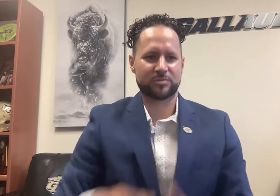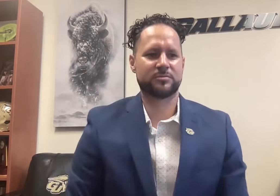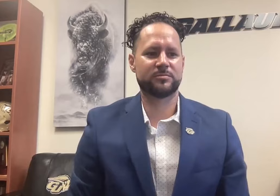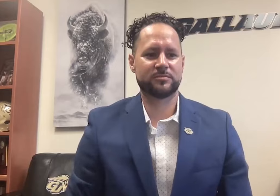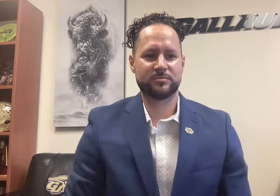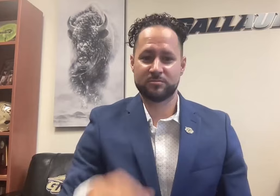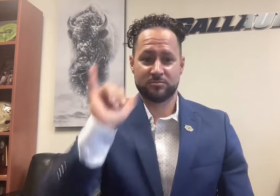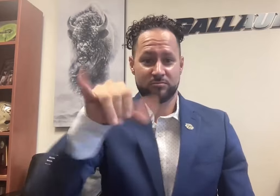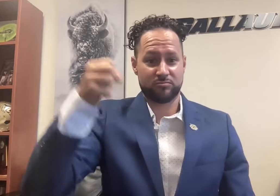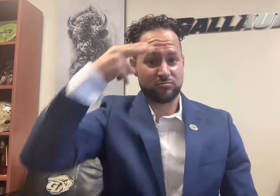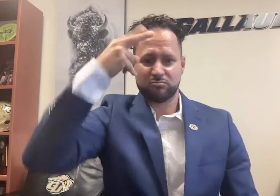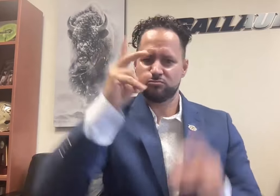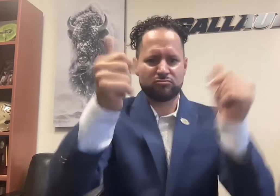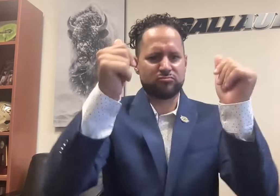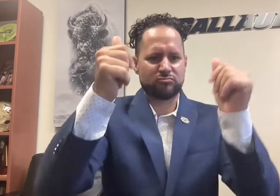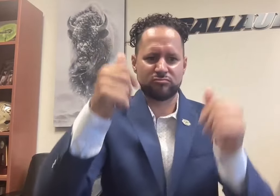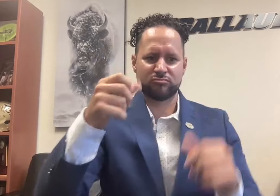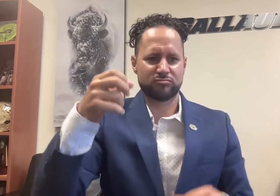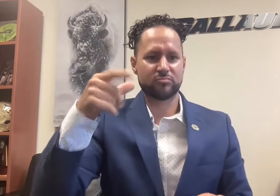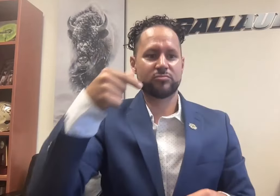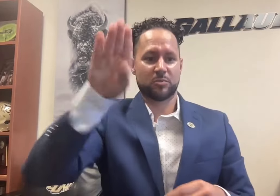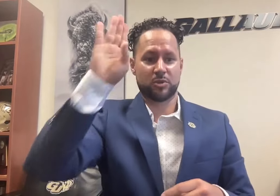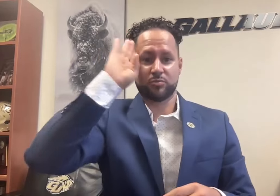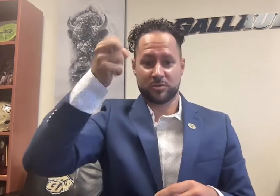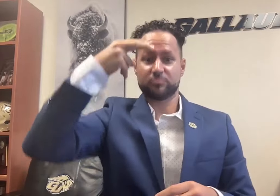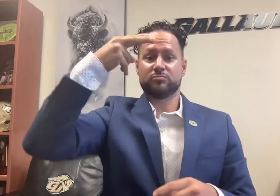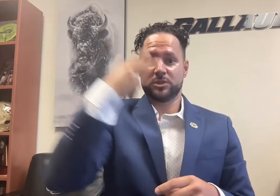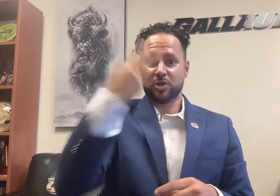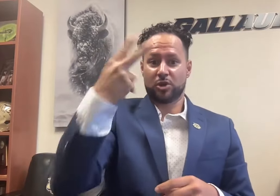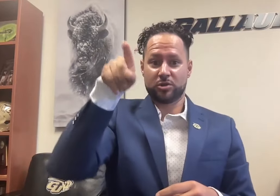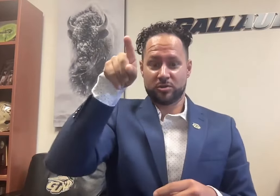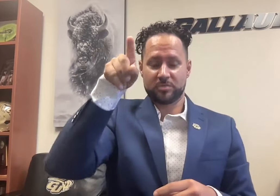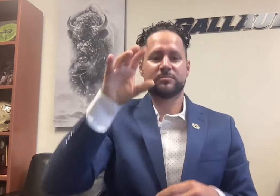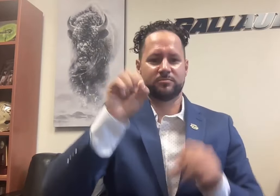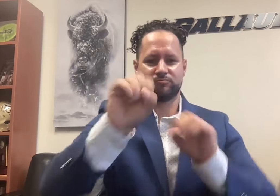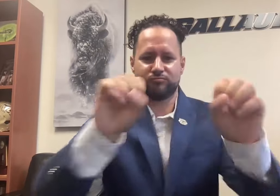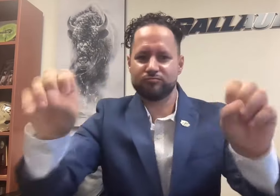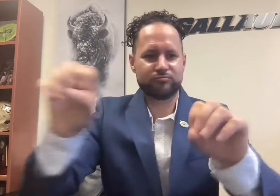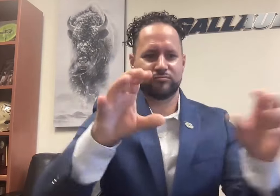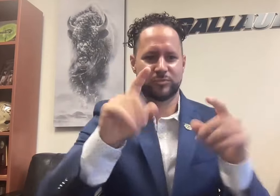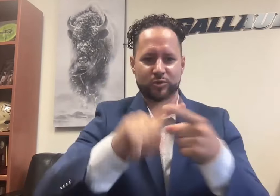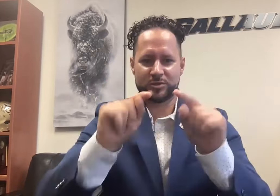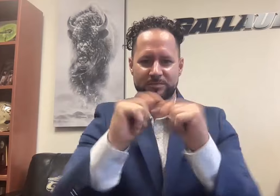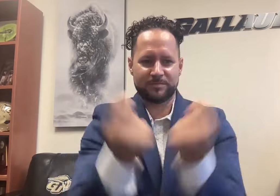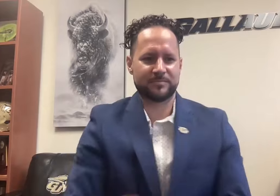and appears instantly on the quarterback’s lens. The quarterback will then sign the play call to the rest of the team.